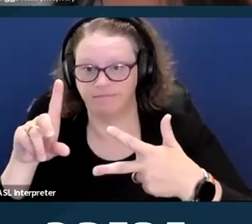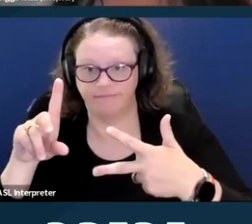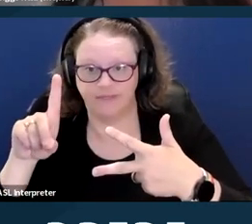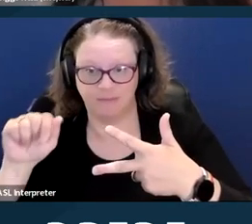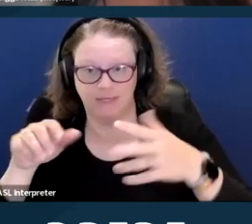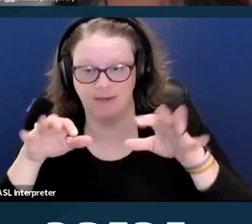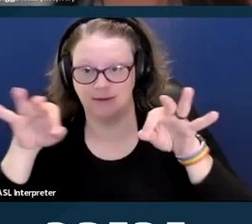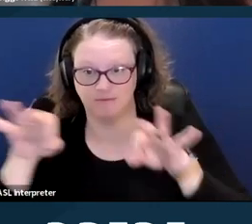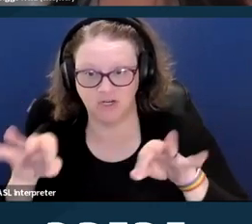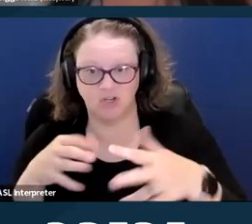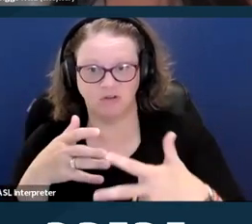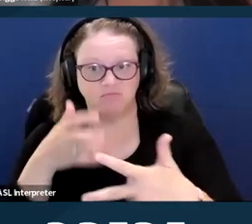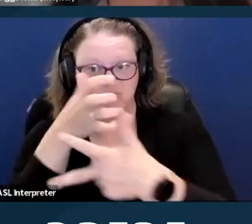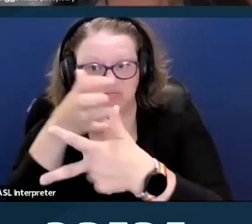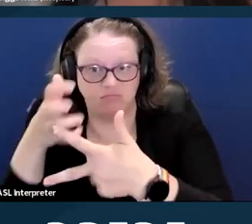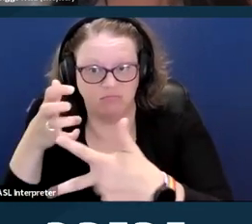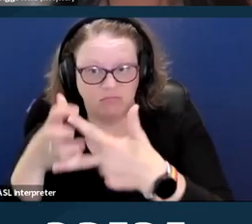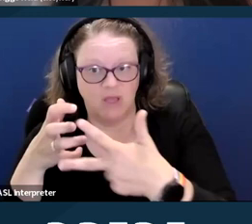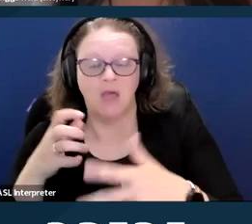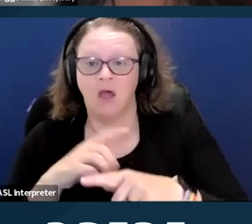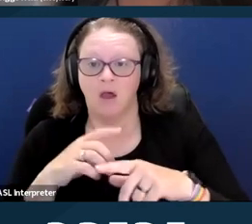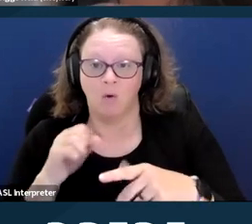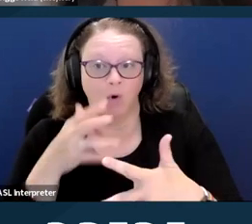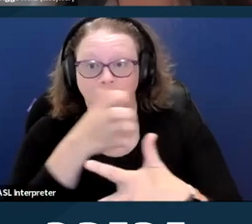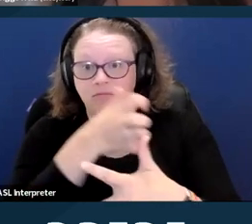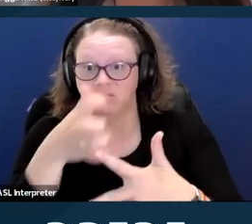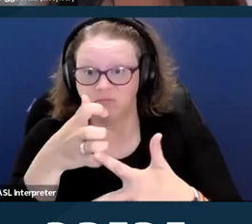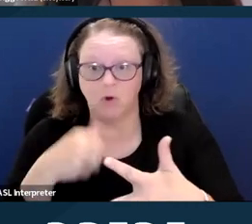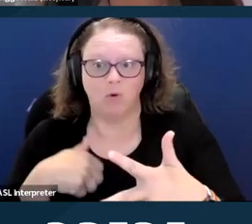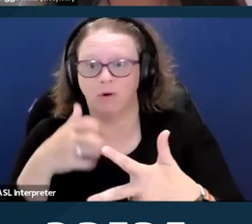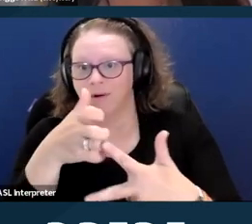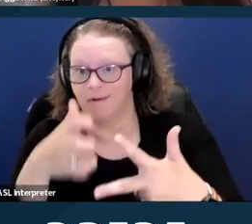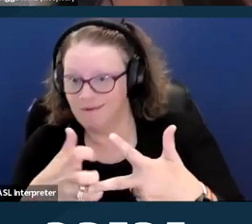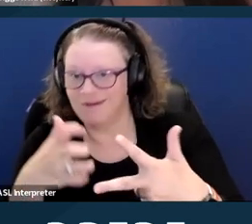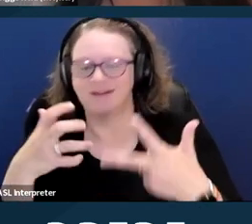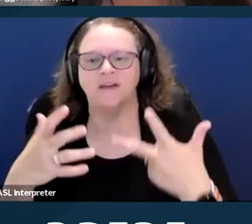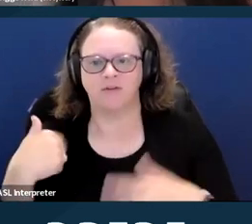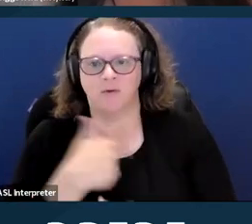with the disability identity or vice versa. So we wanted to cover both.